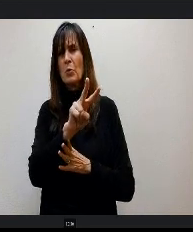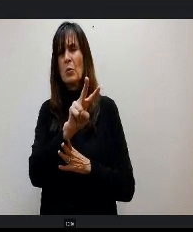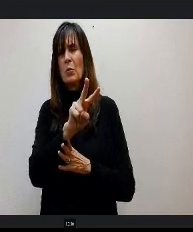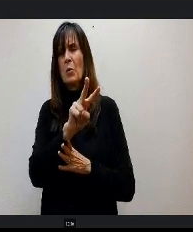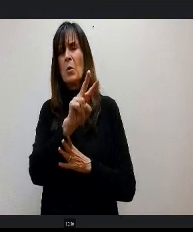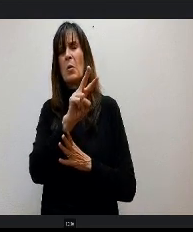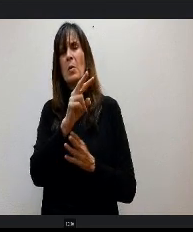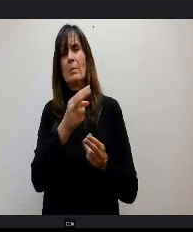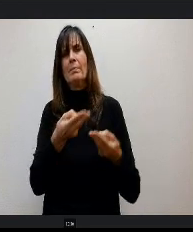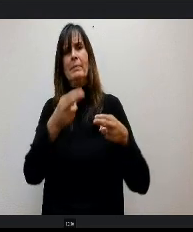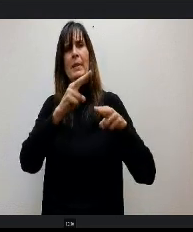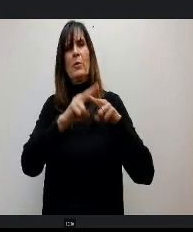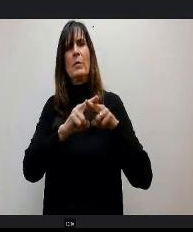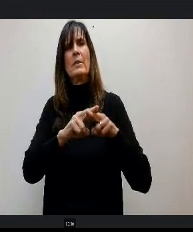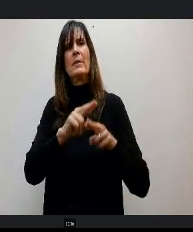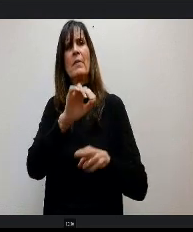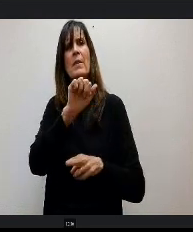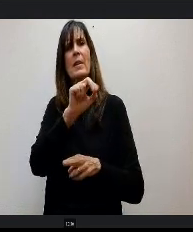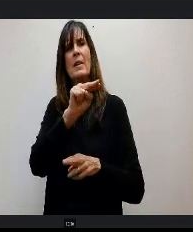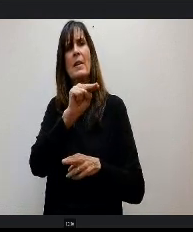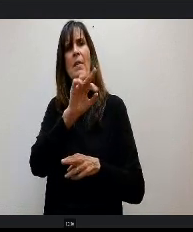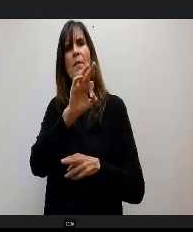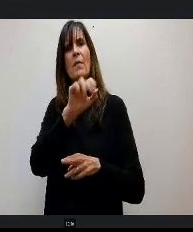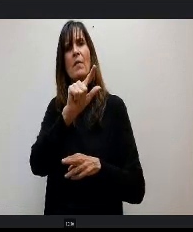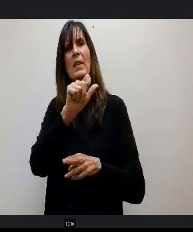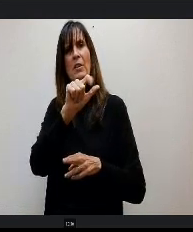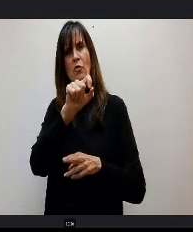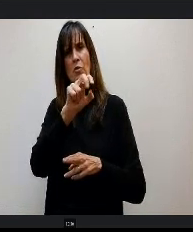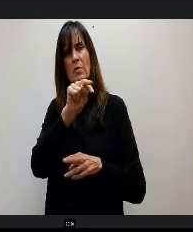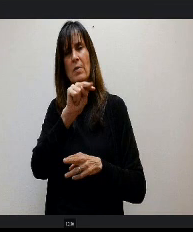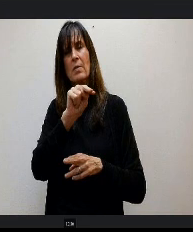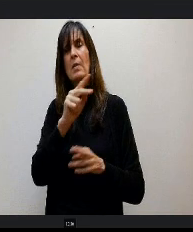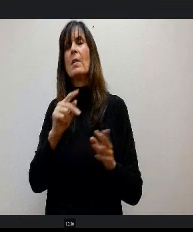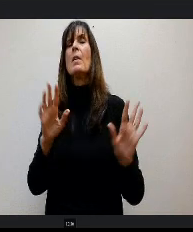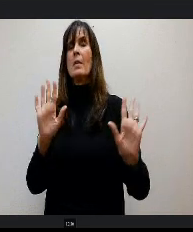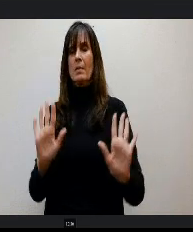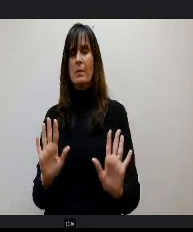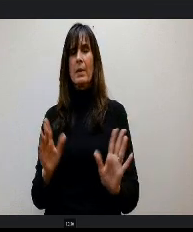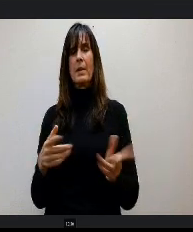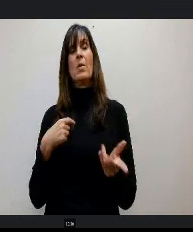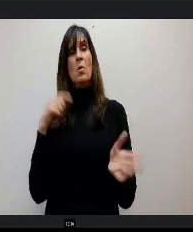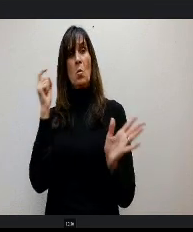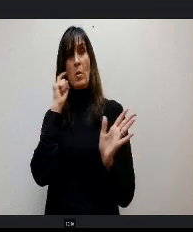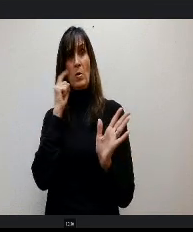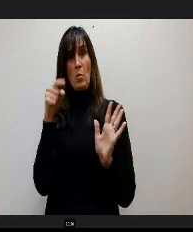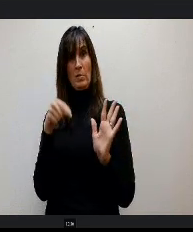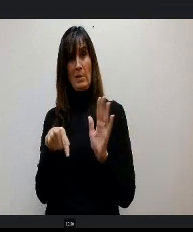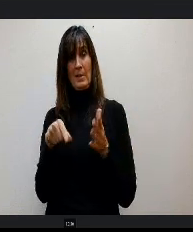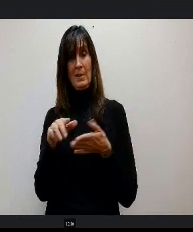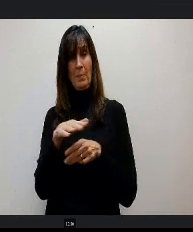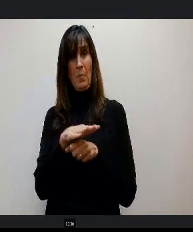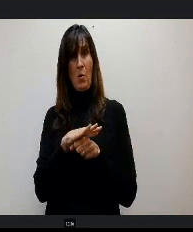Right now it's at from what we can see and it's this section, so the last four pages of that